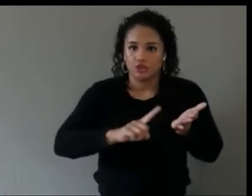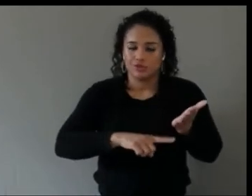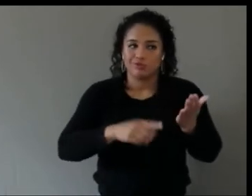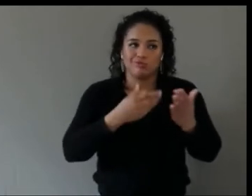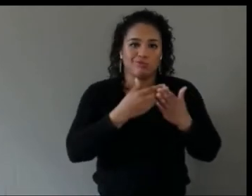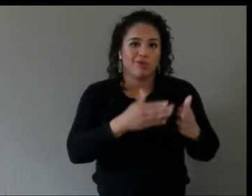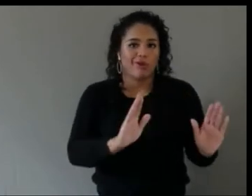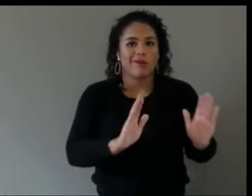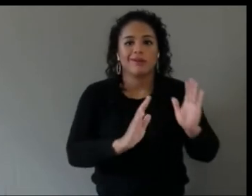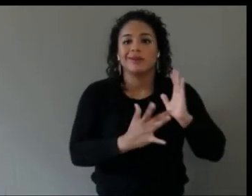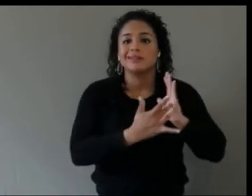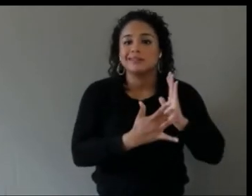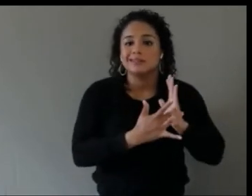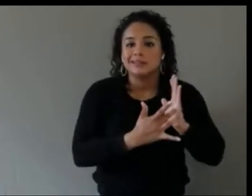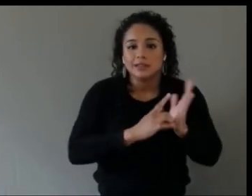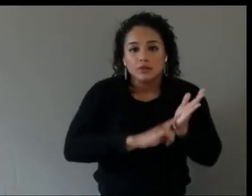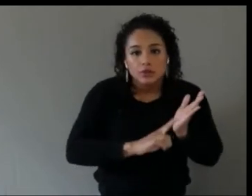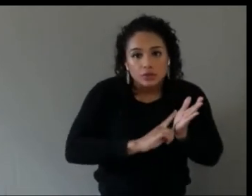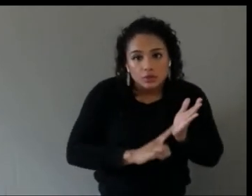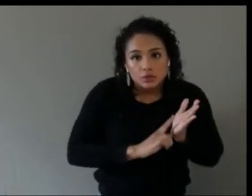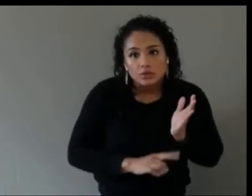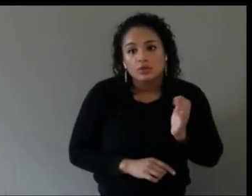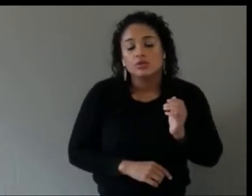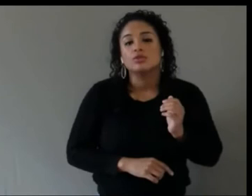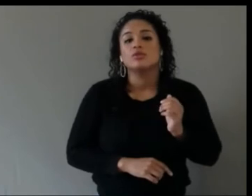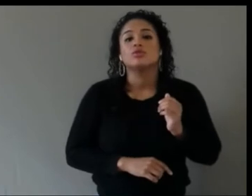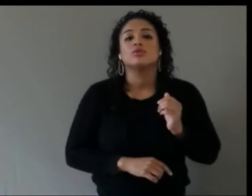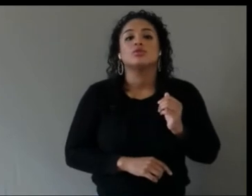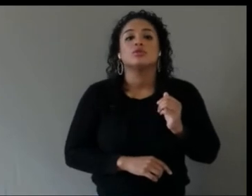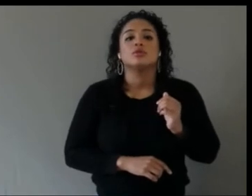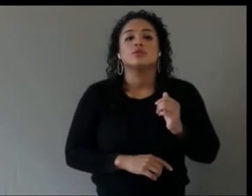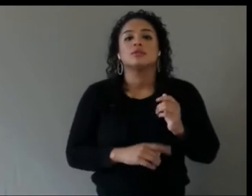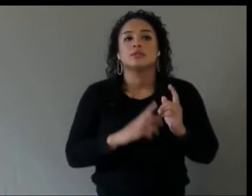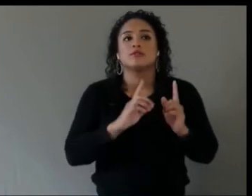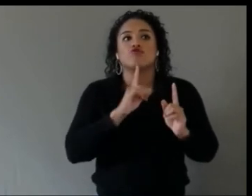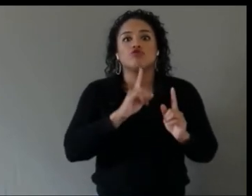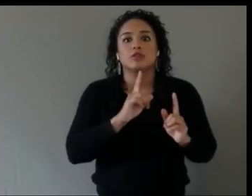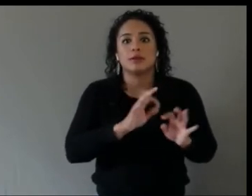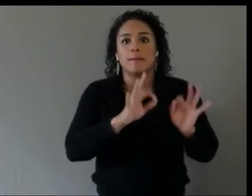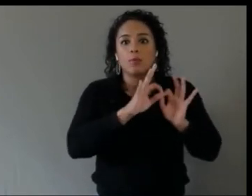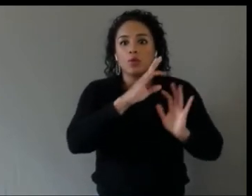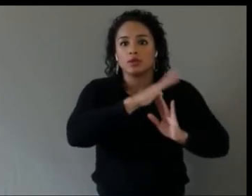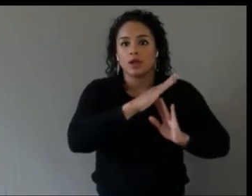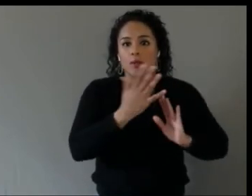technical research in terms of -- more probably importantly is what problem you are trying to solve.